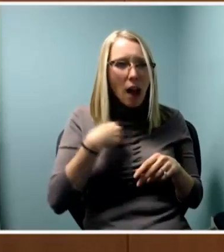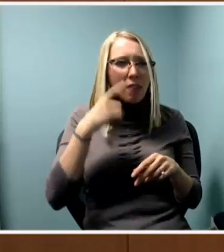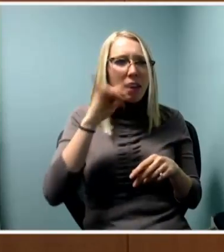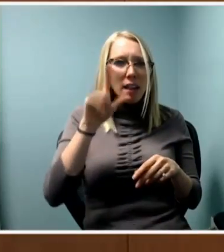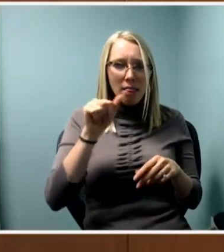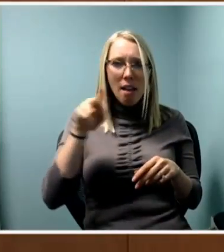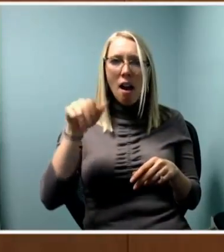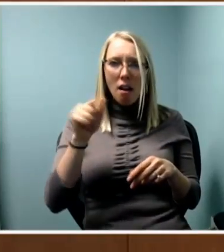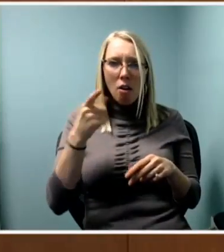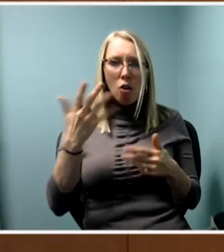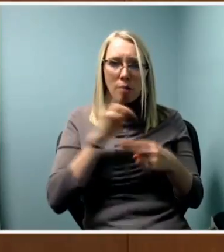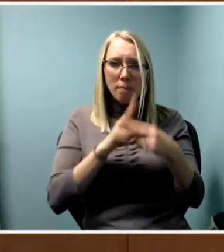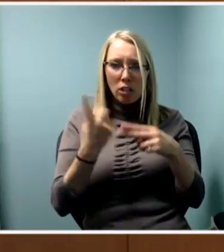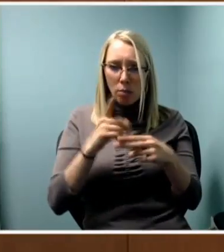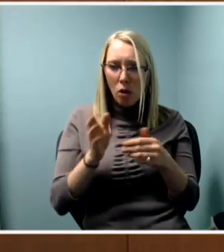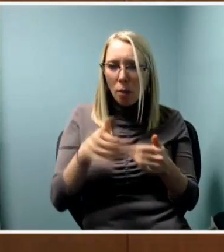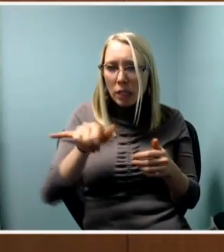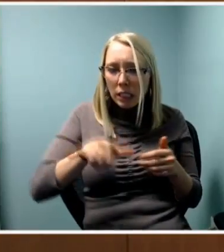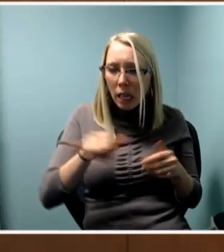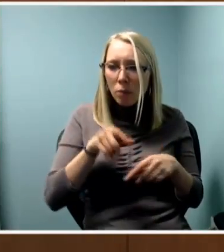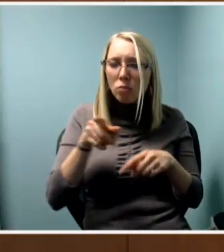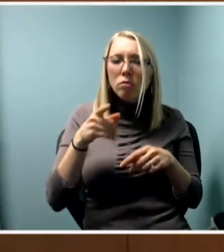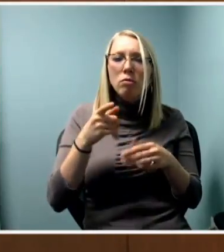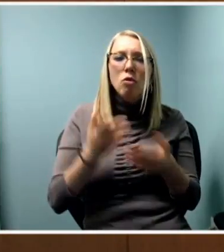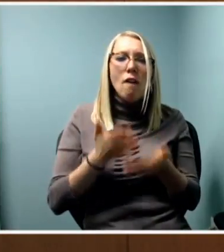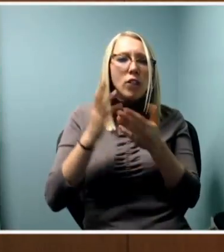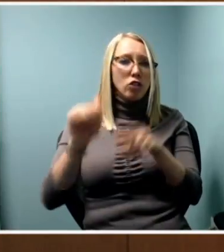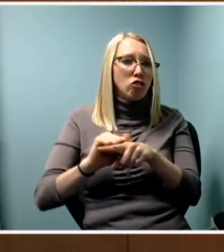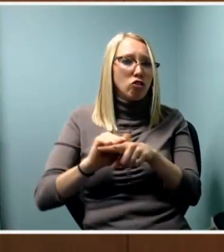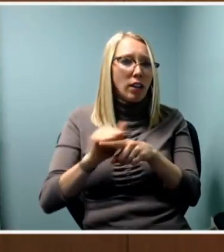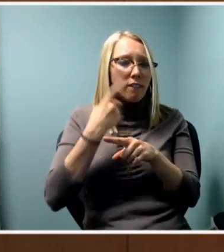about offering training for cultural institutions